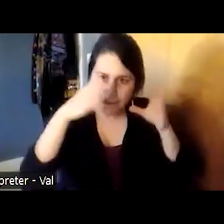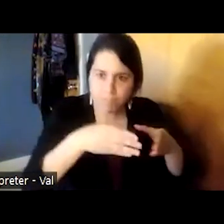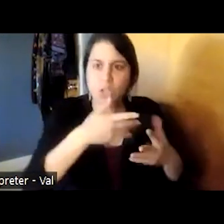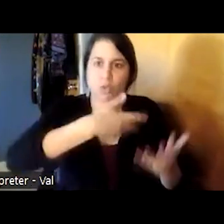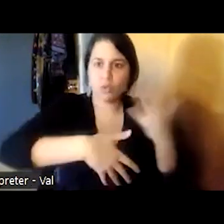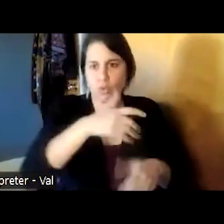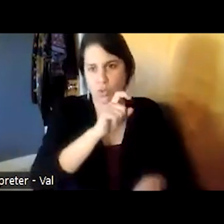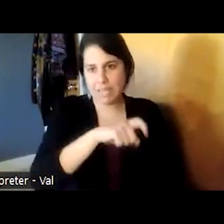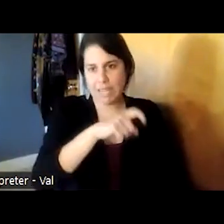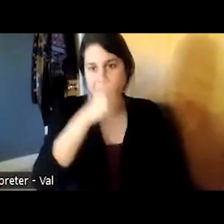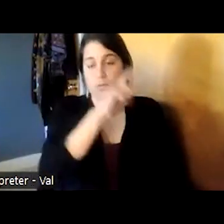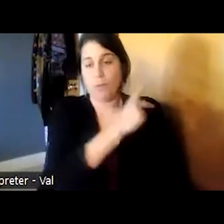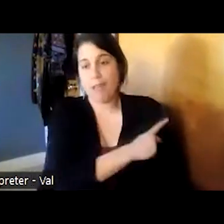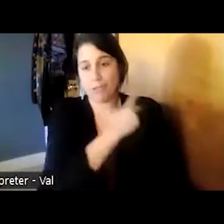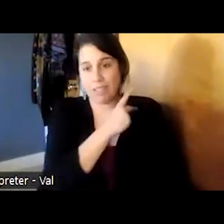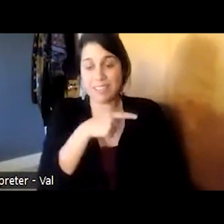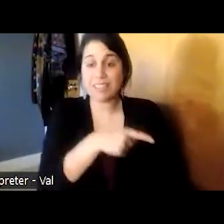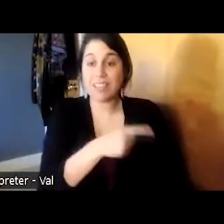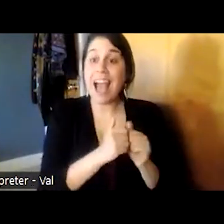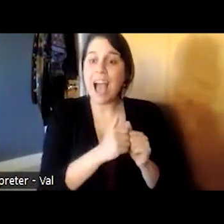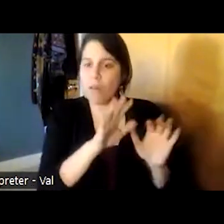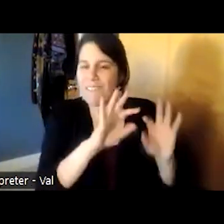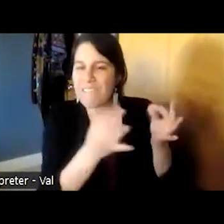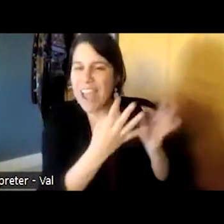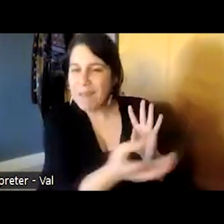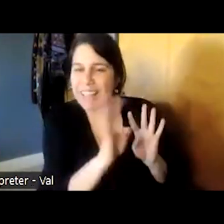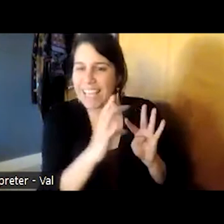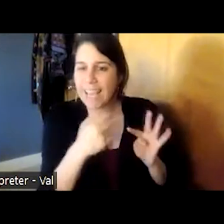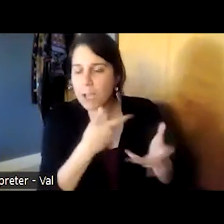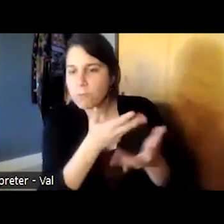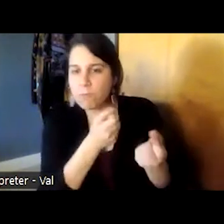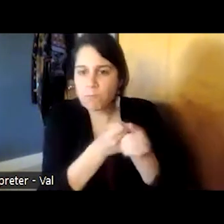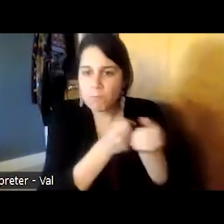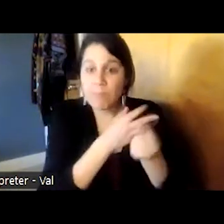of our patients by engaging their families and by engaging the communities in which they live